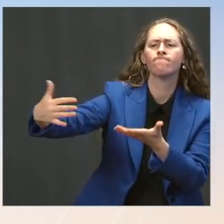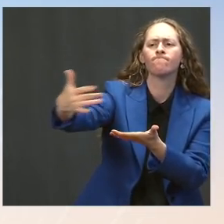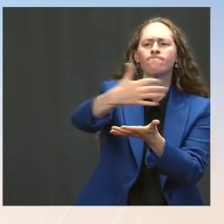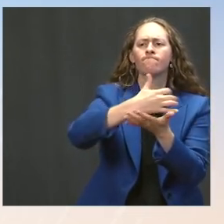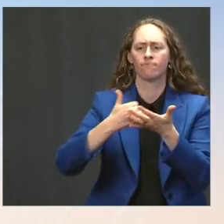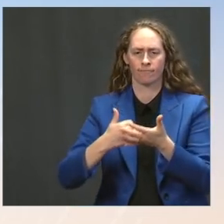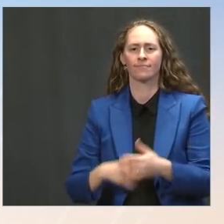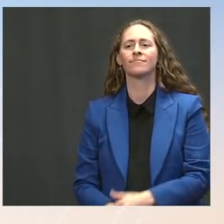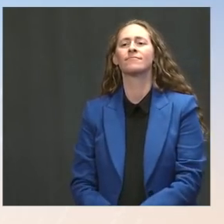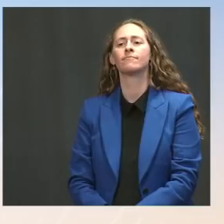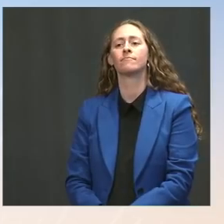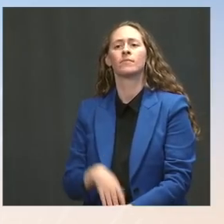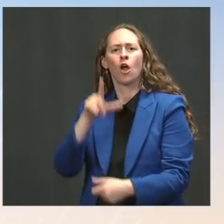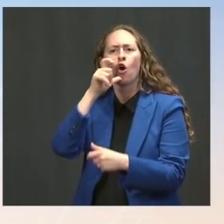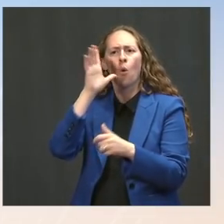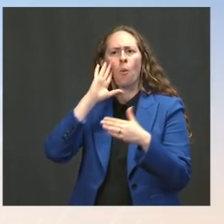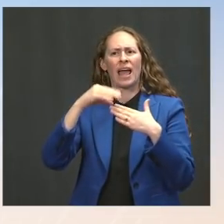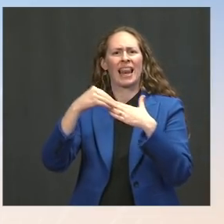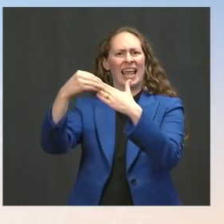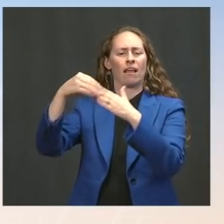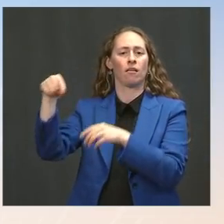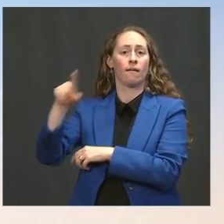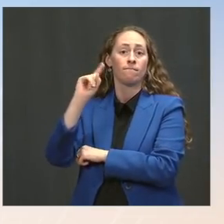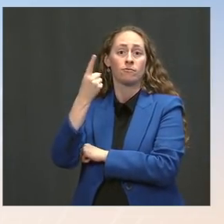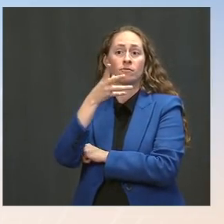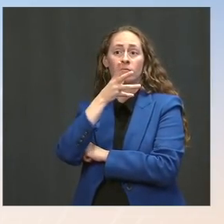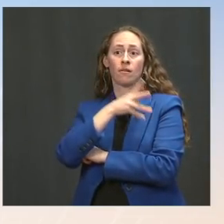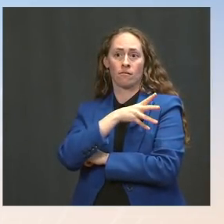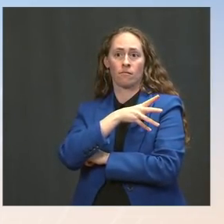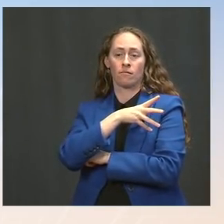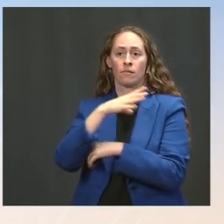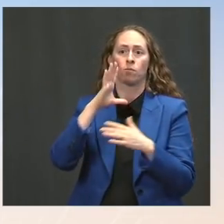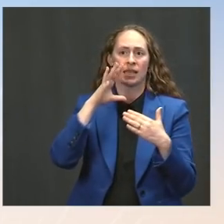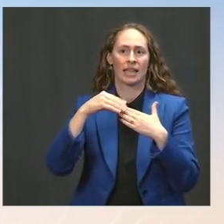one, he will go there to receive an update on their work,